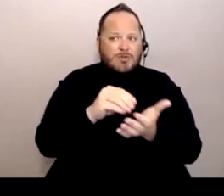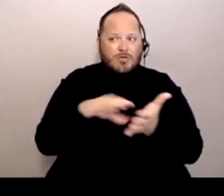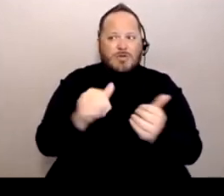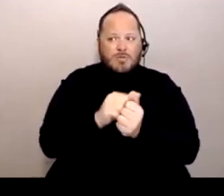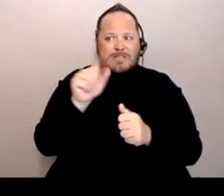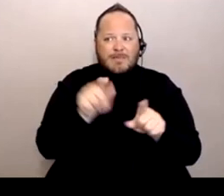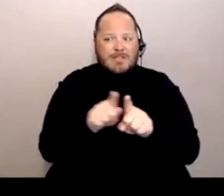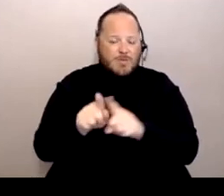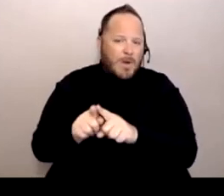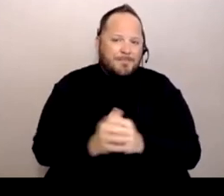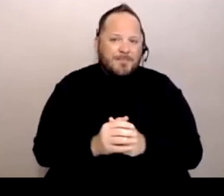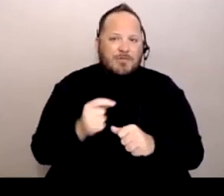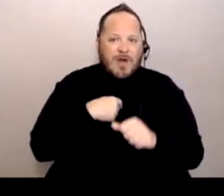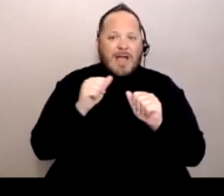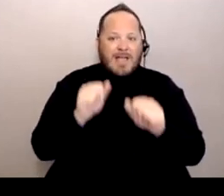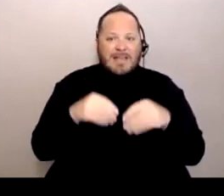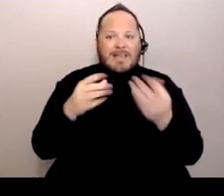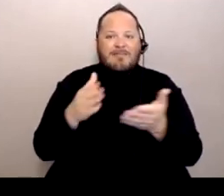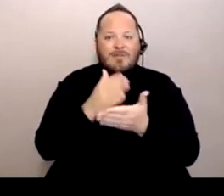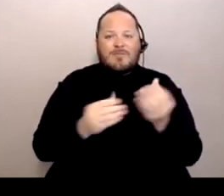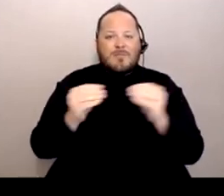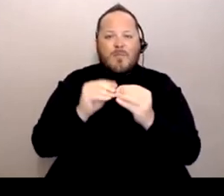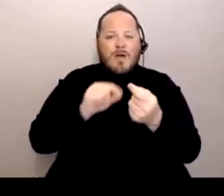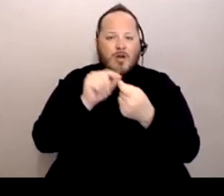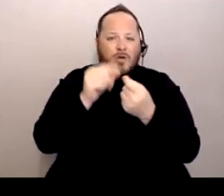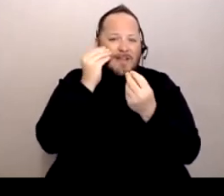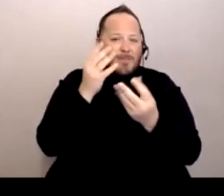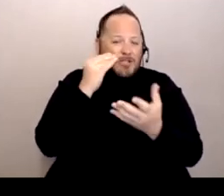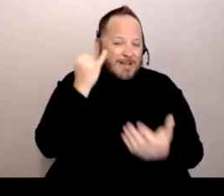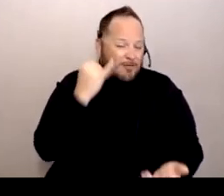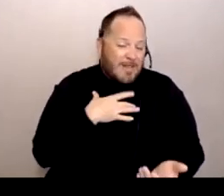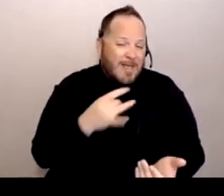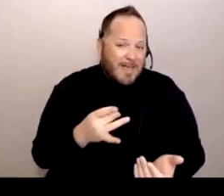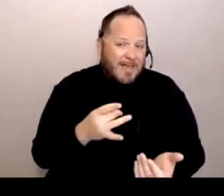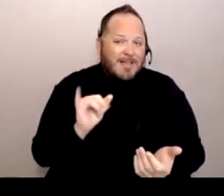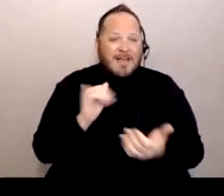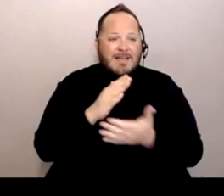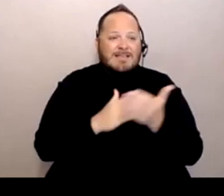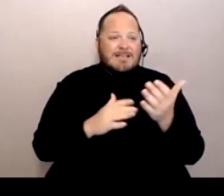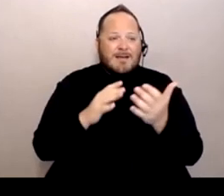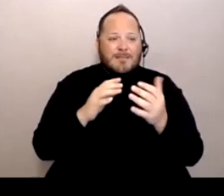So I can get you some more concrete information if you would like, like some solid statistics.